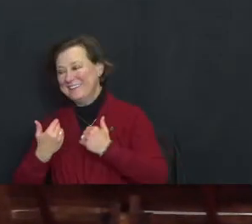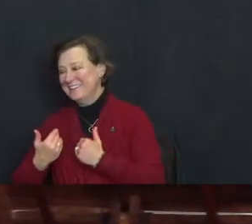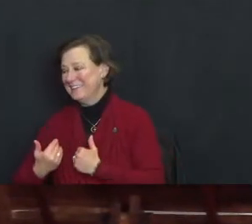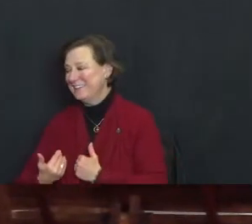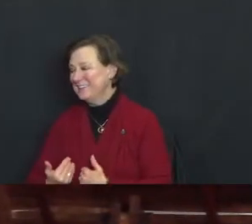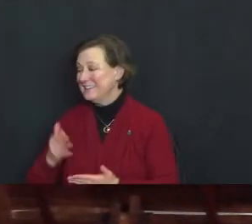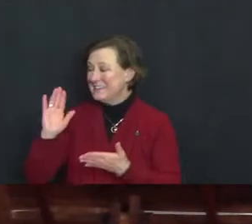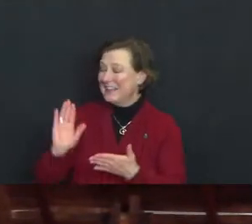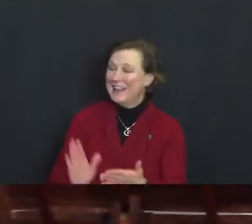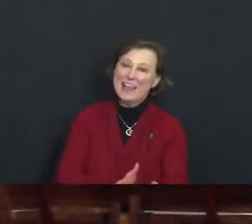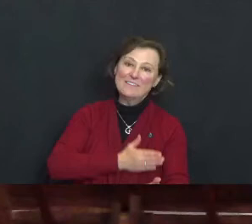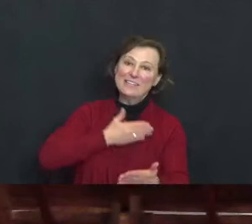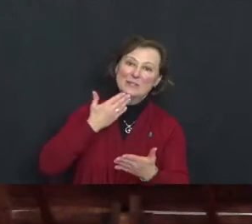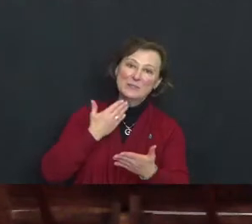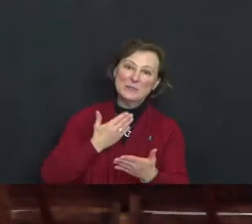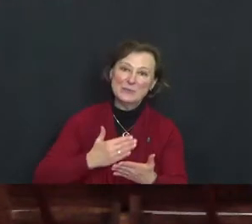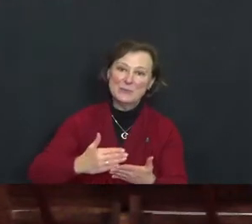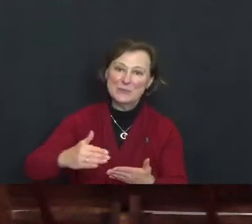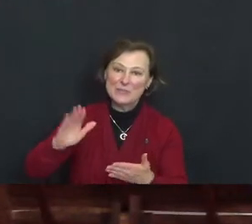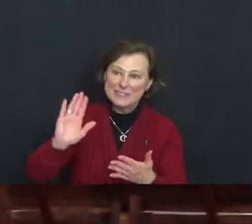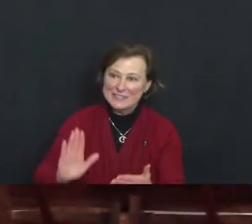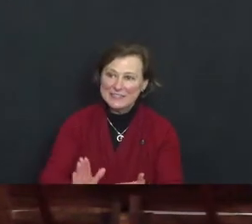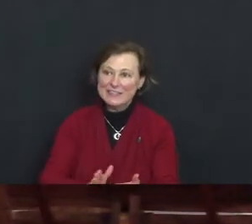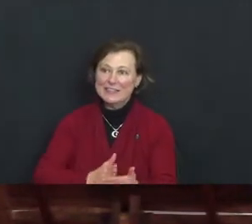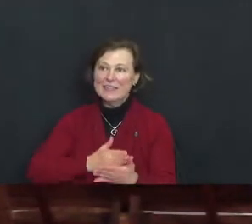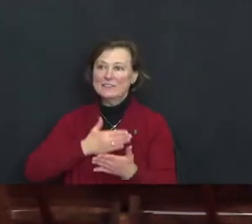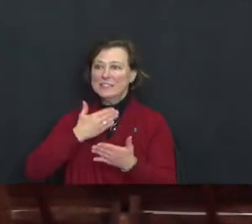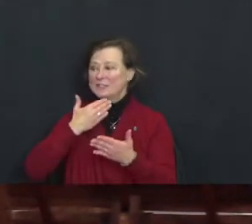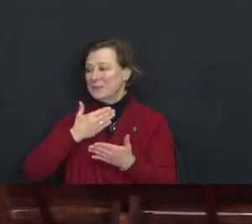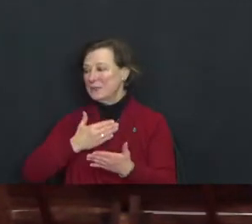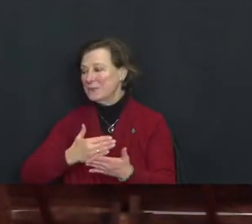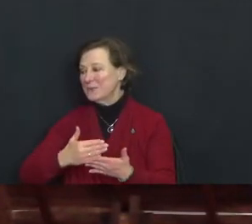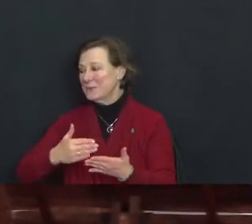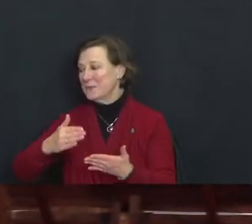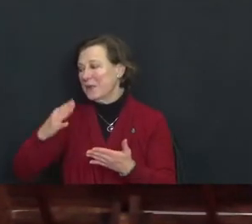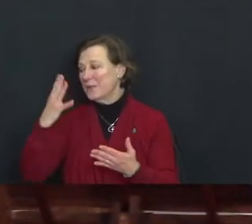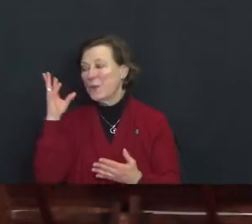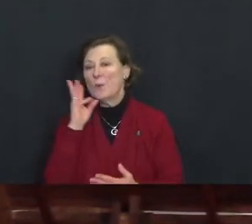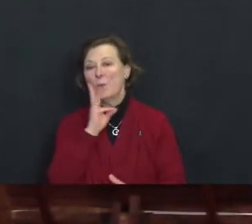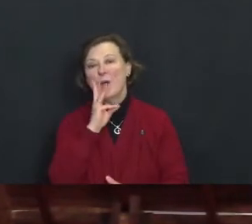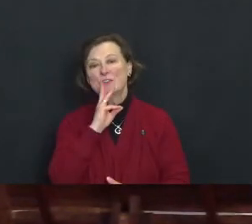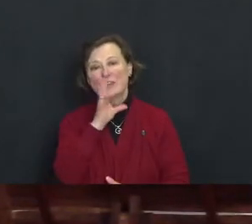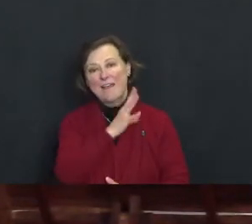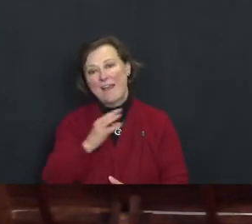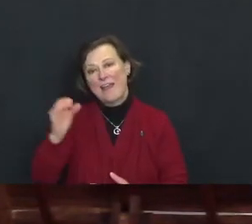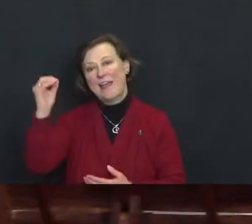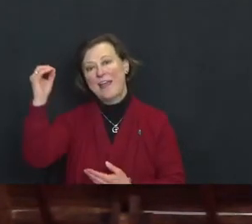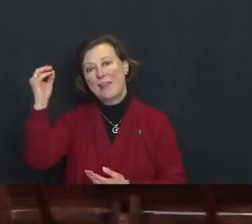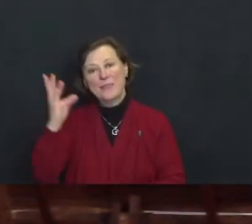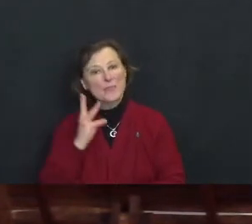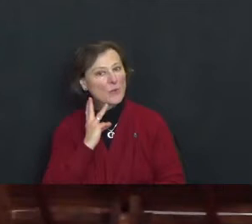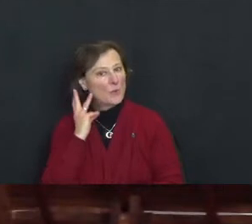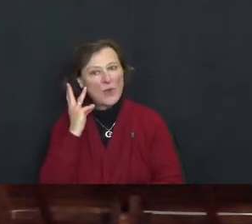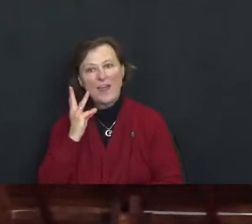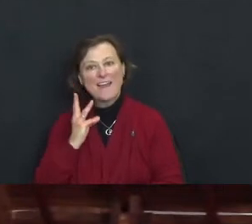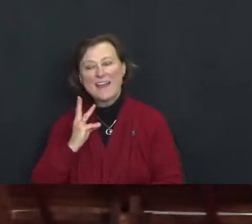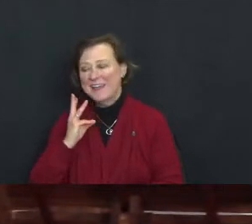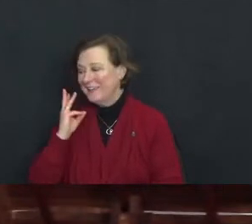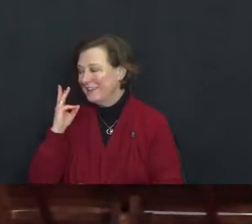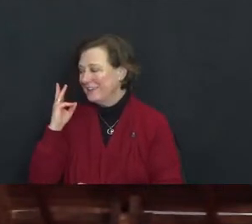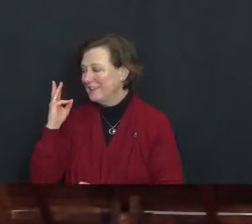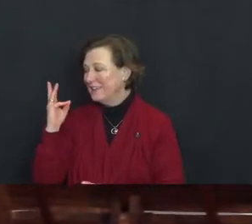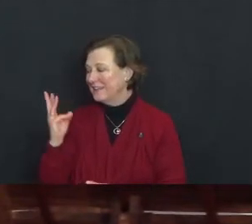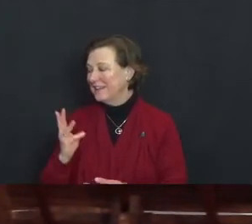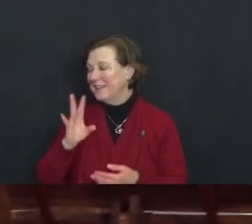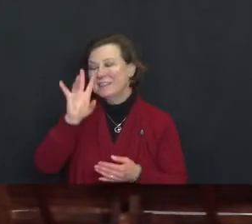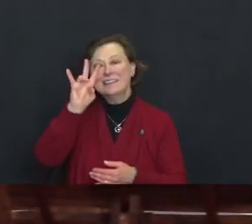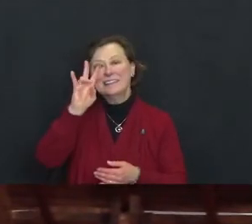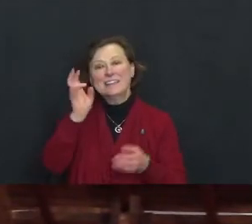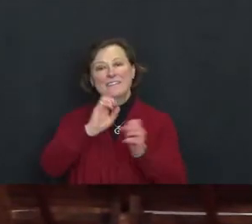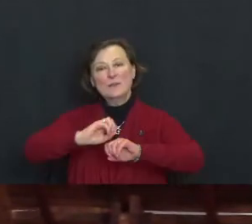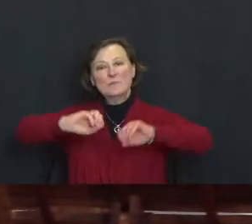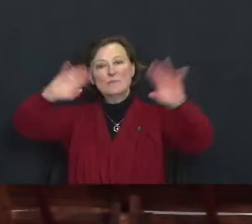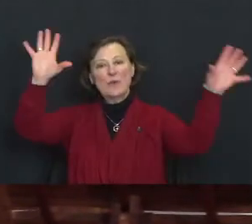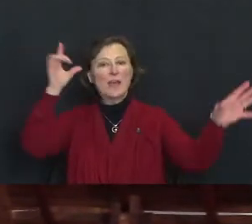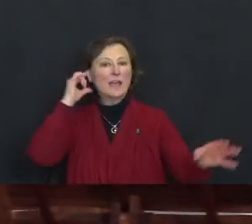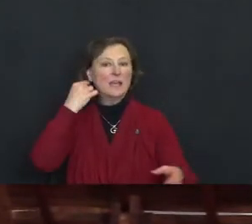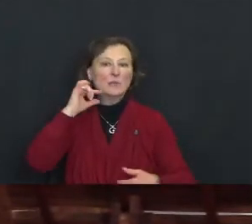Sing levy dew, sing levy dew, the water and the wine.